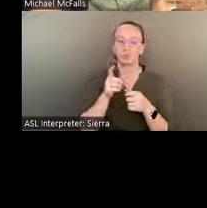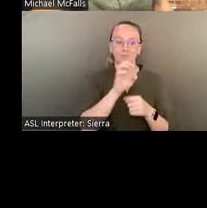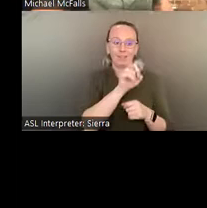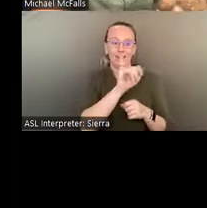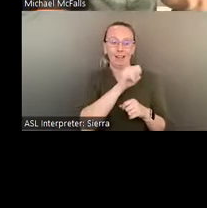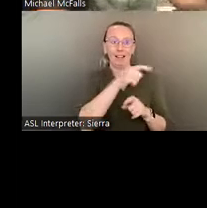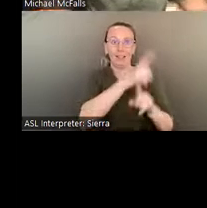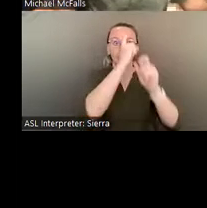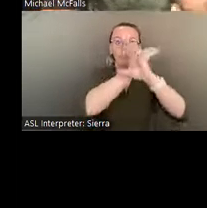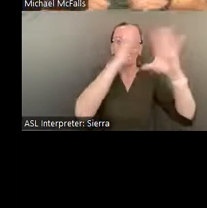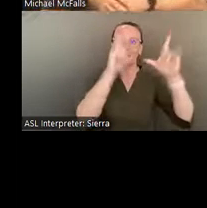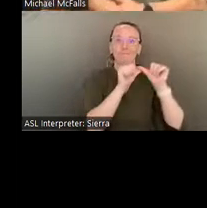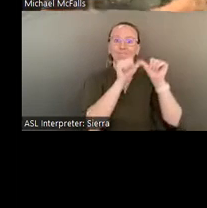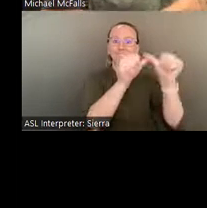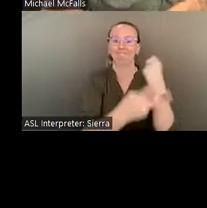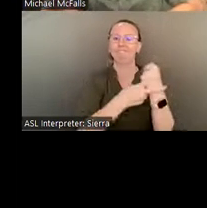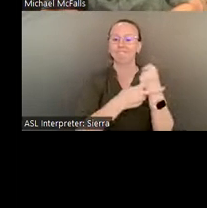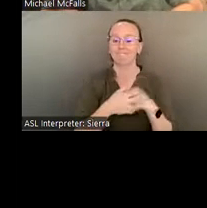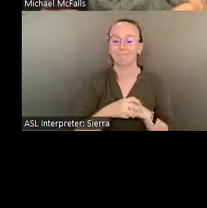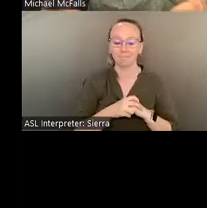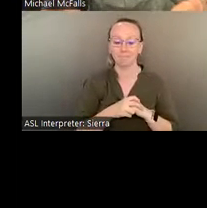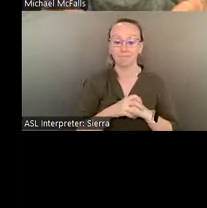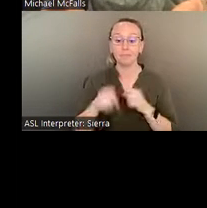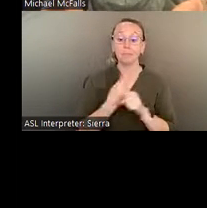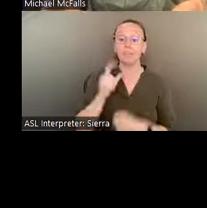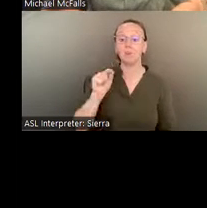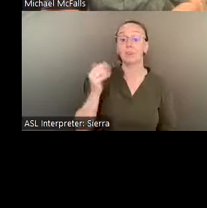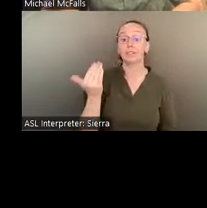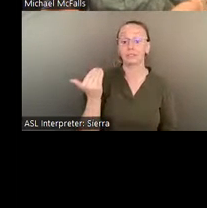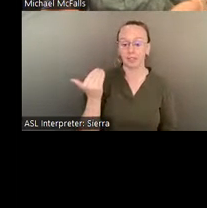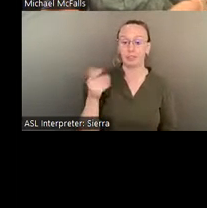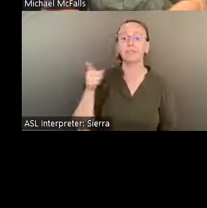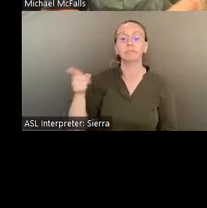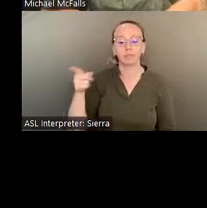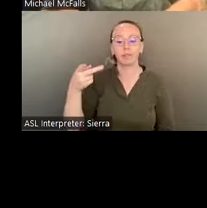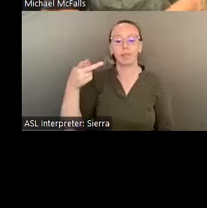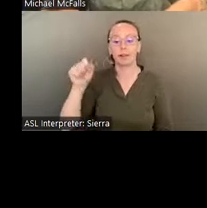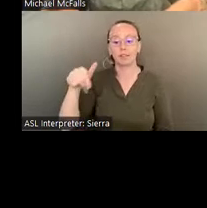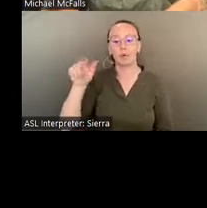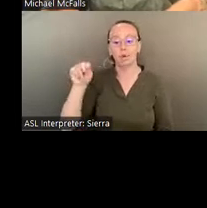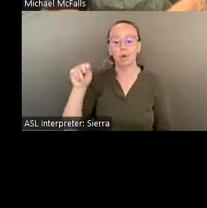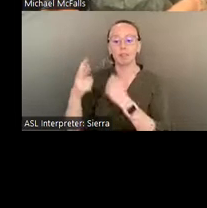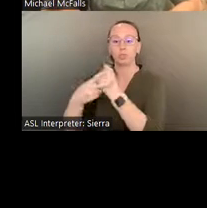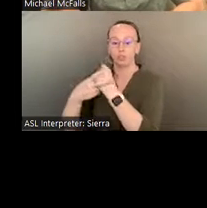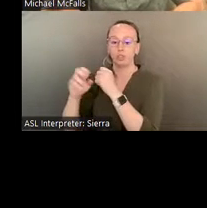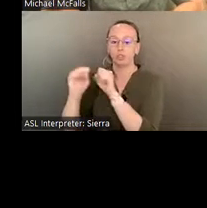In 2015, the Pacific Preservation Society connected with Columbus State and the Kohler Foundation.